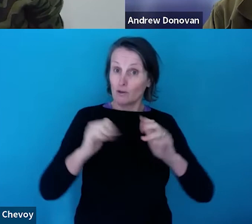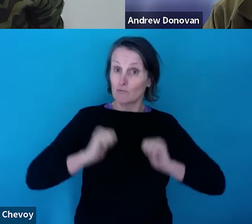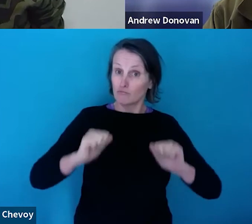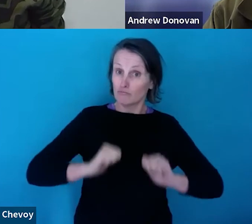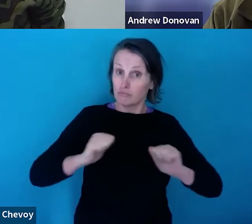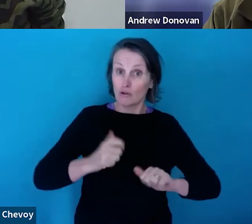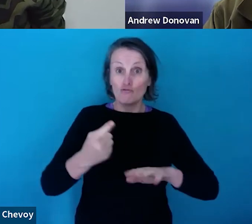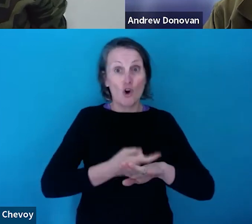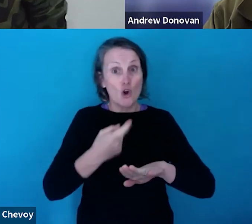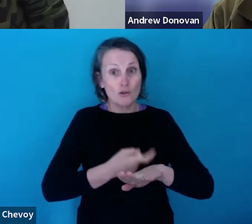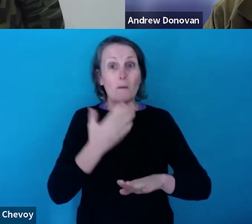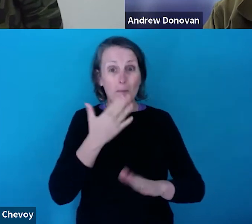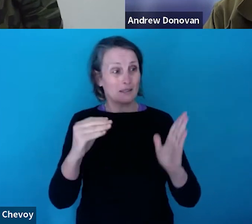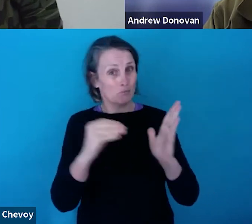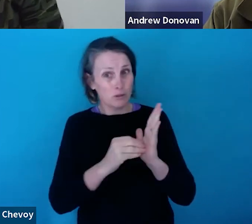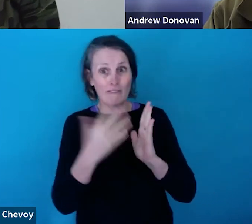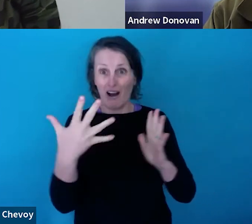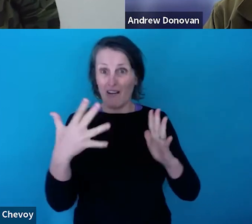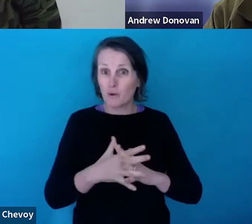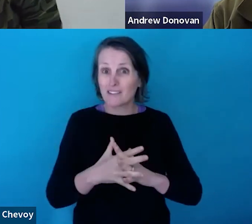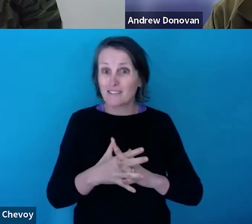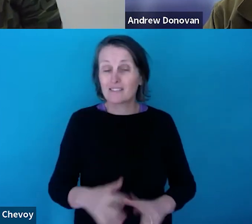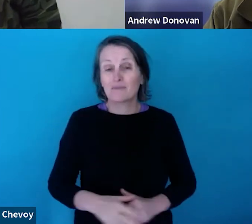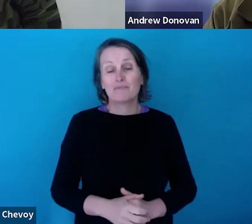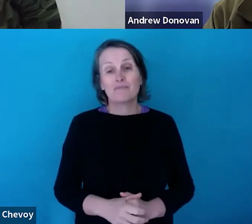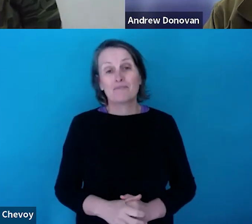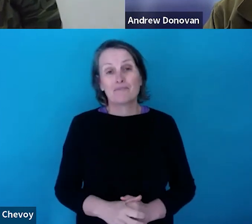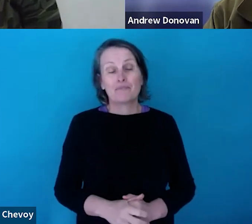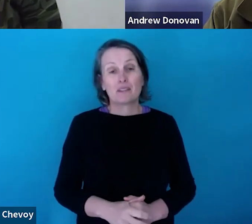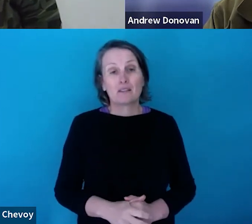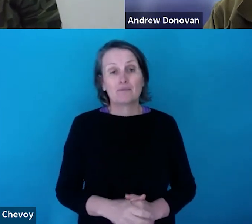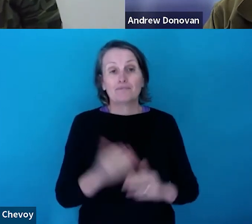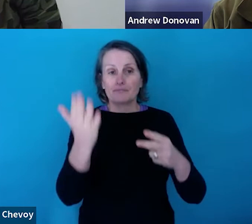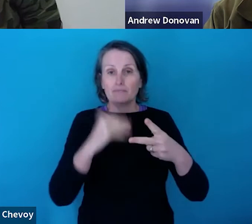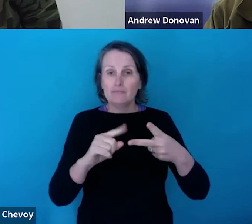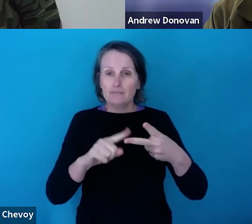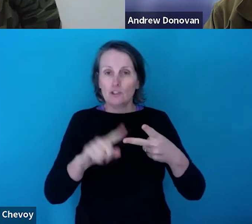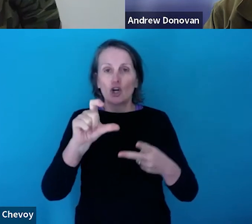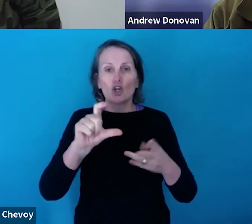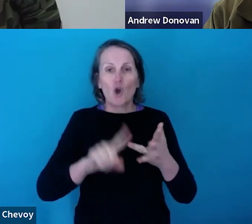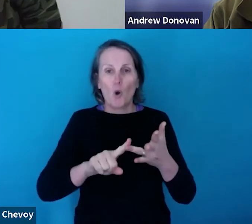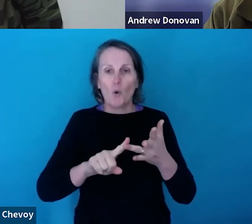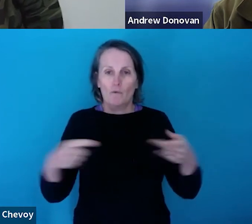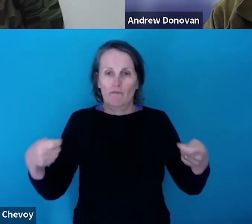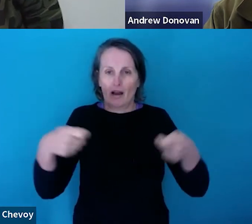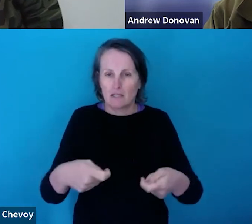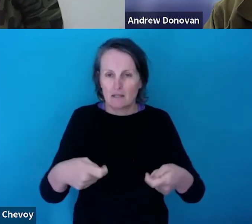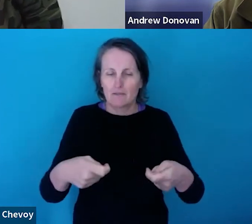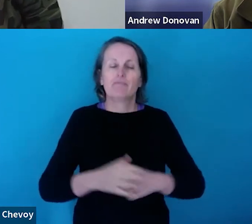for five weeks. On Andy's point in relation to the co-funding.